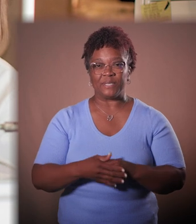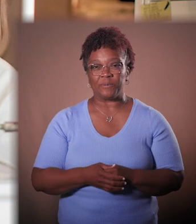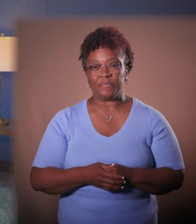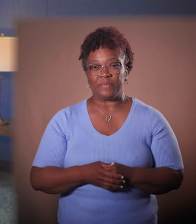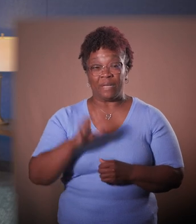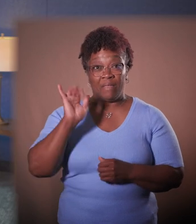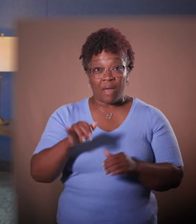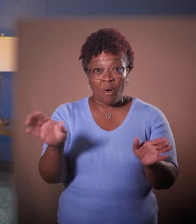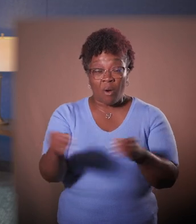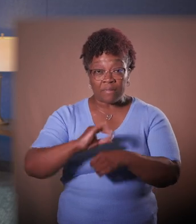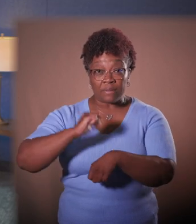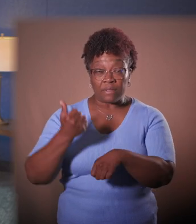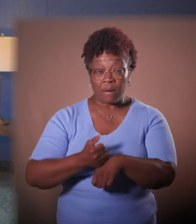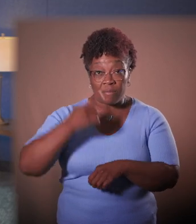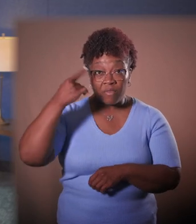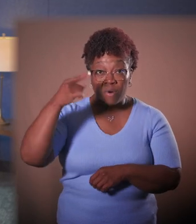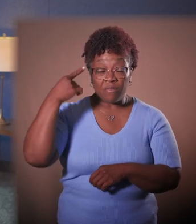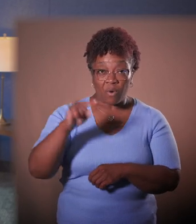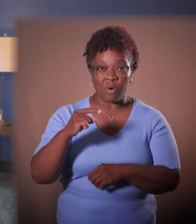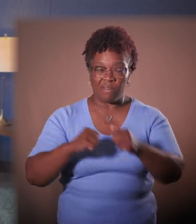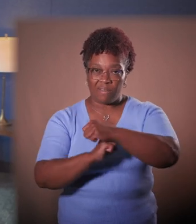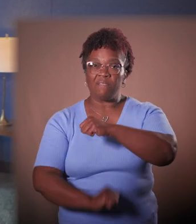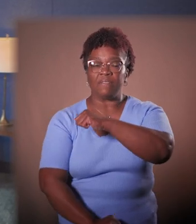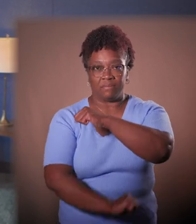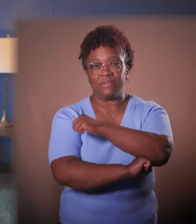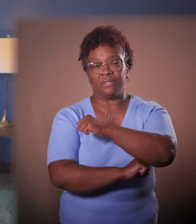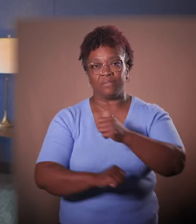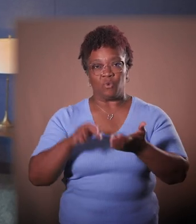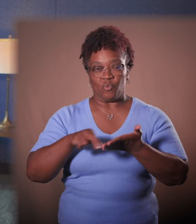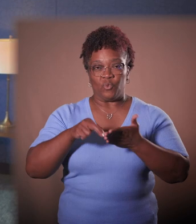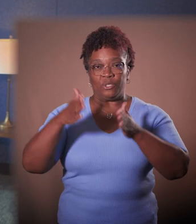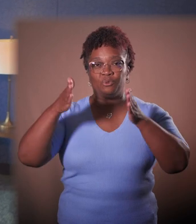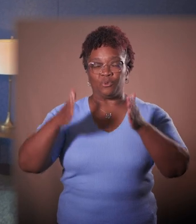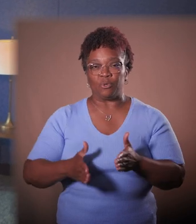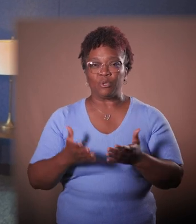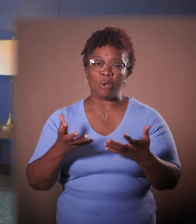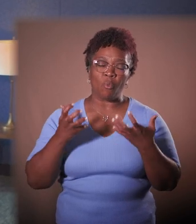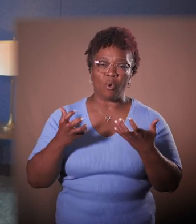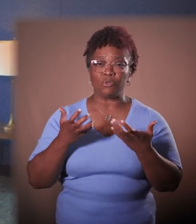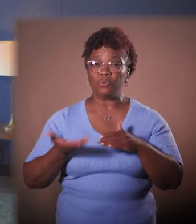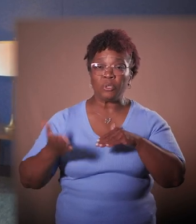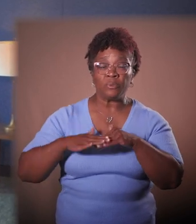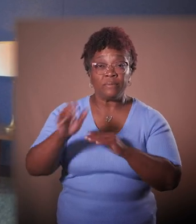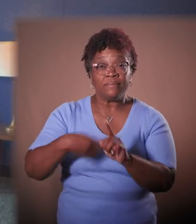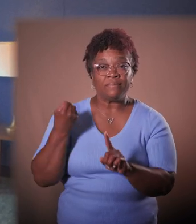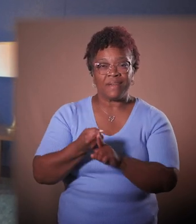Innovation Partnerships was established to serve as the primary gateway for researchers seeking to increase the impact